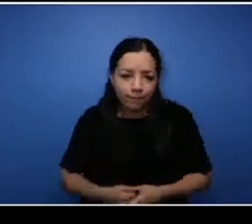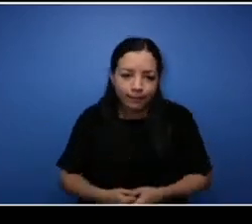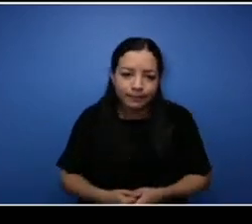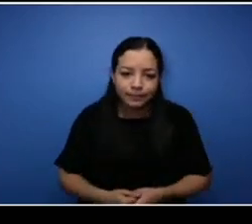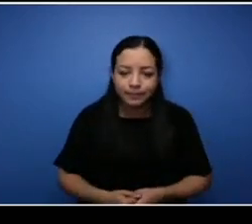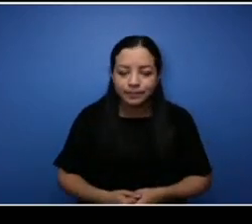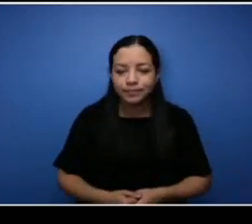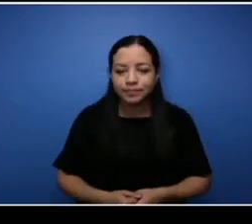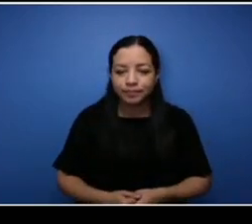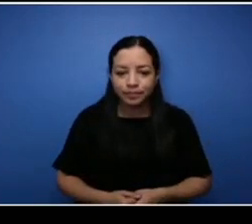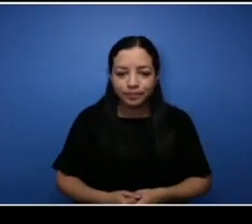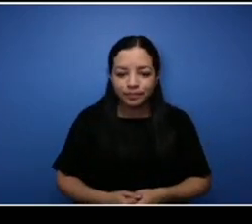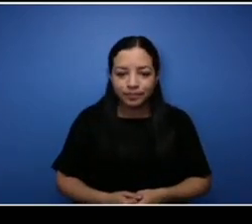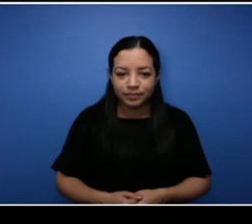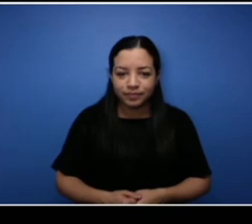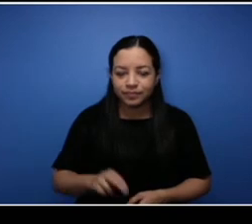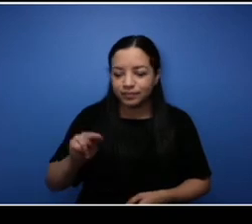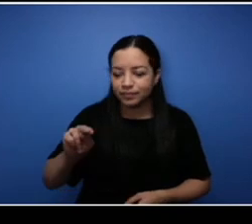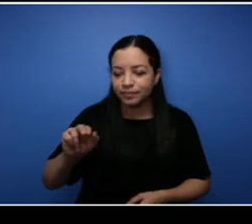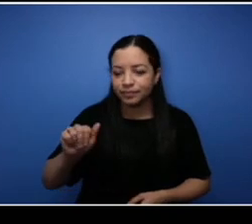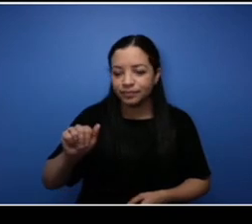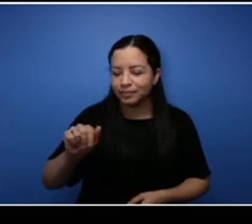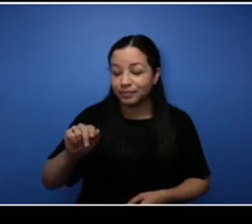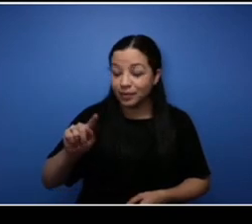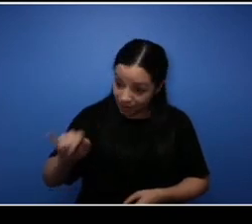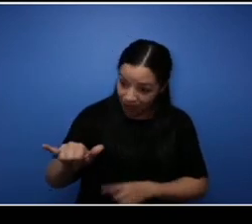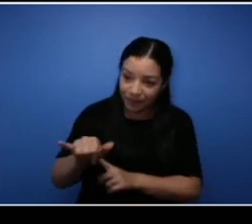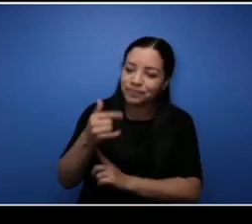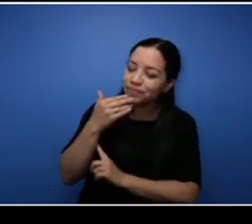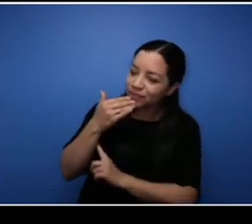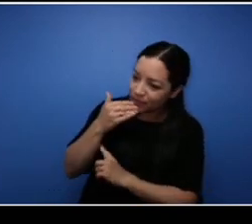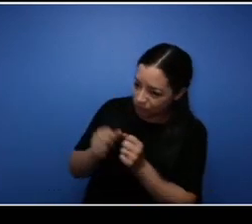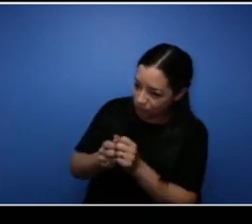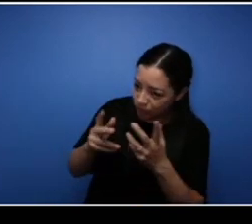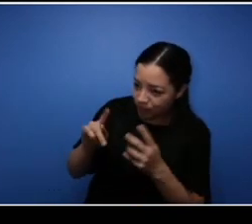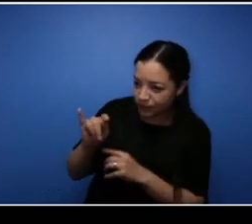Thank you so much Tia and from someone that that knows and looks up to you, I know you're